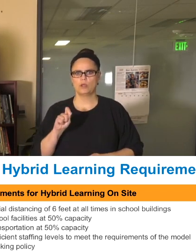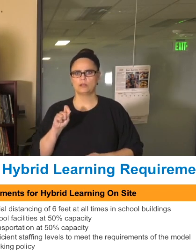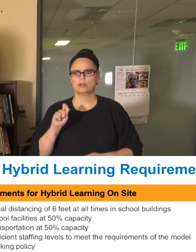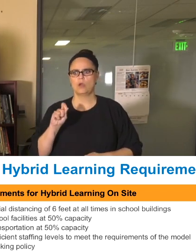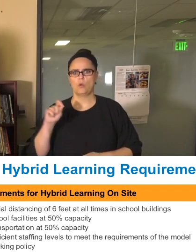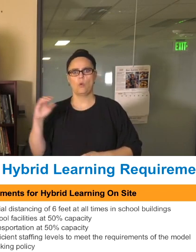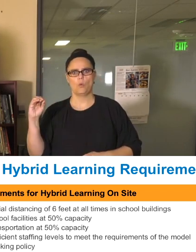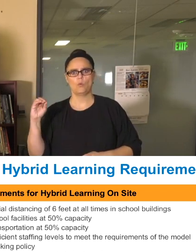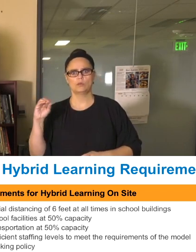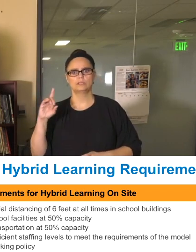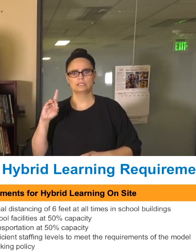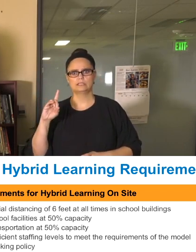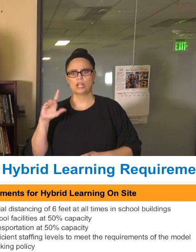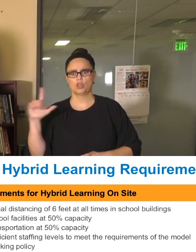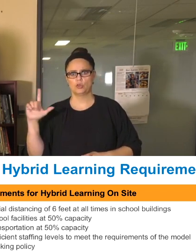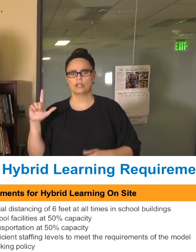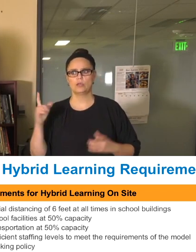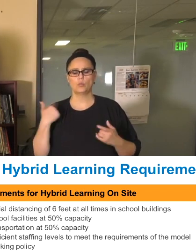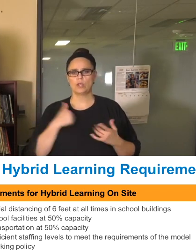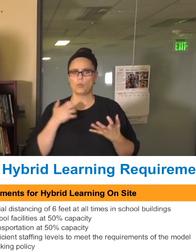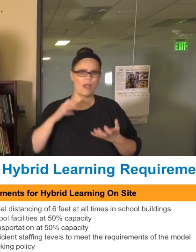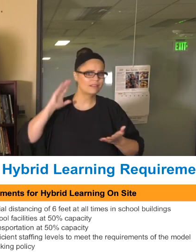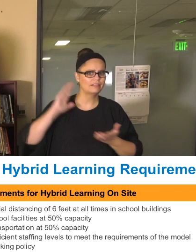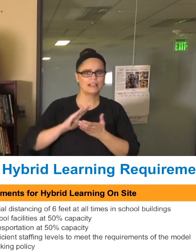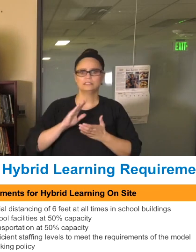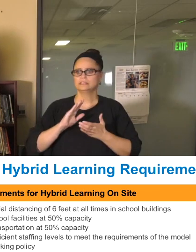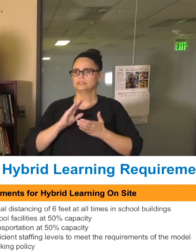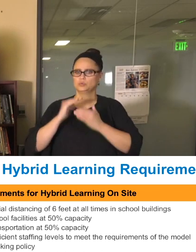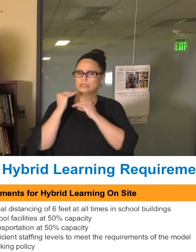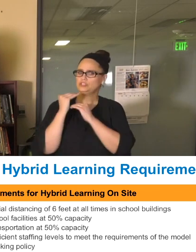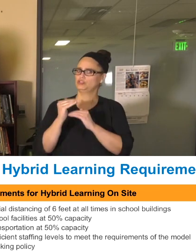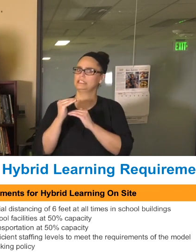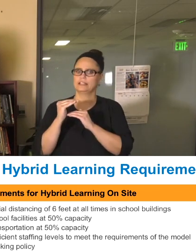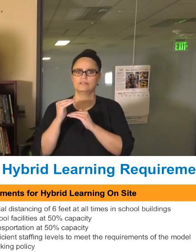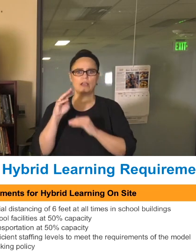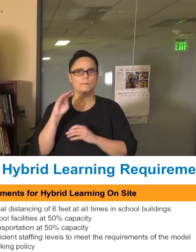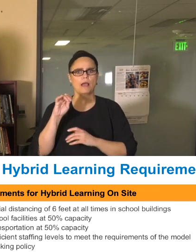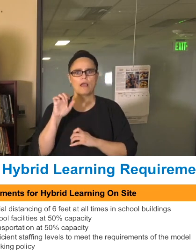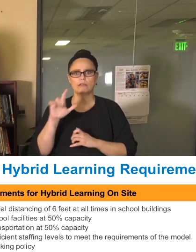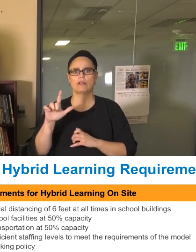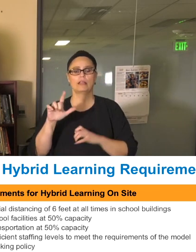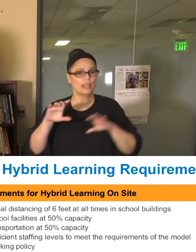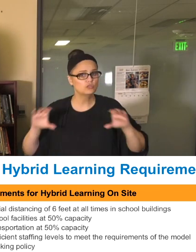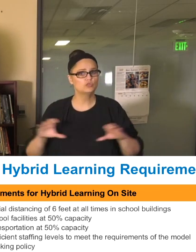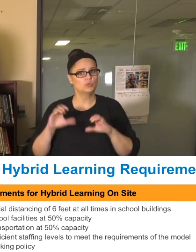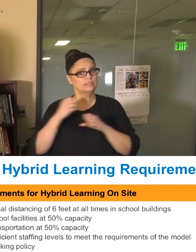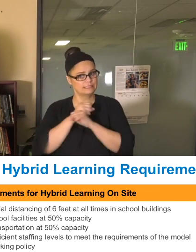less restrictive model to people do it well, to be able to do it safely, and to make sure they have the confidence to do it